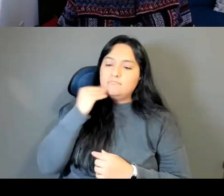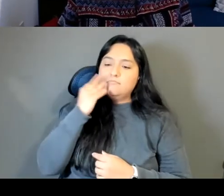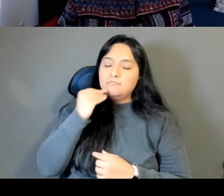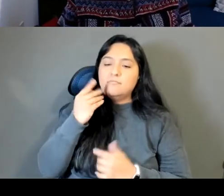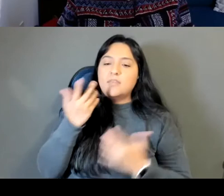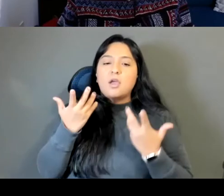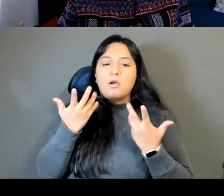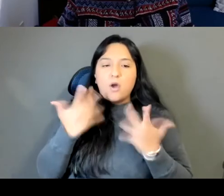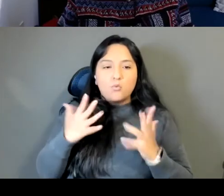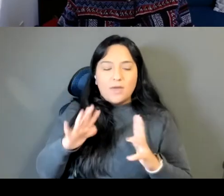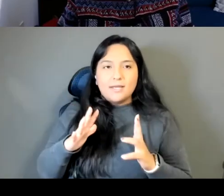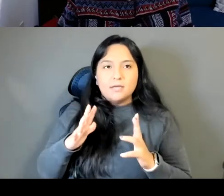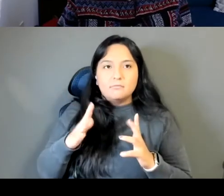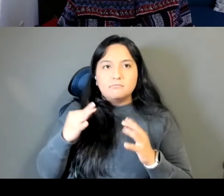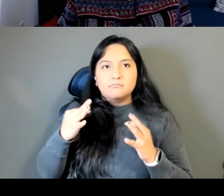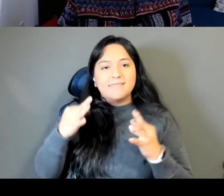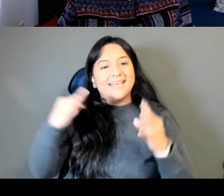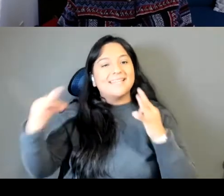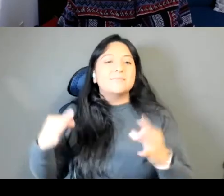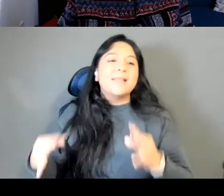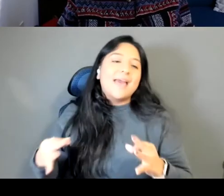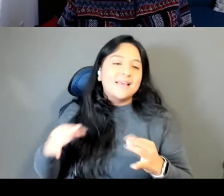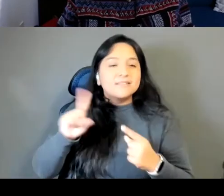for, like, the whole world and universe.